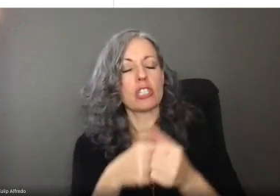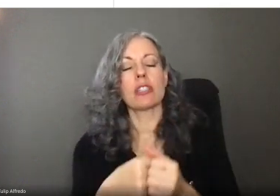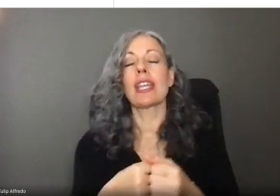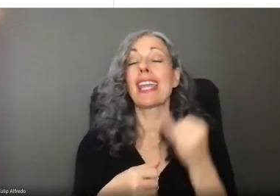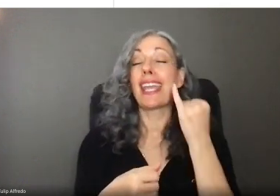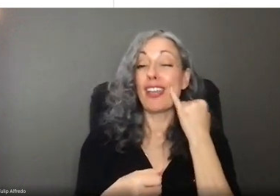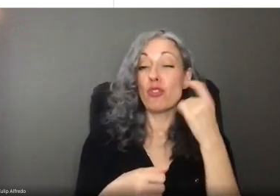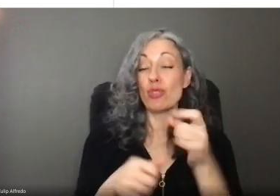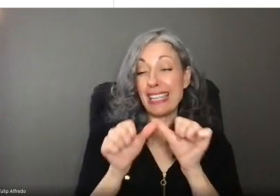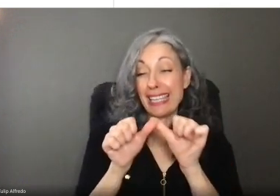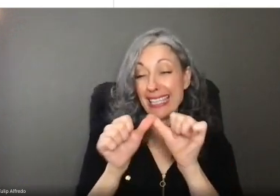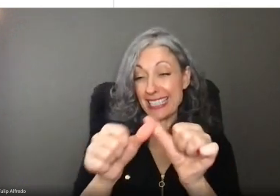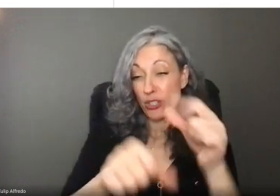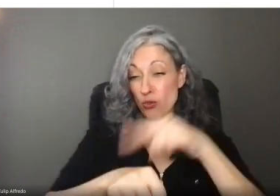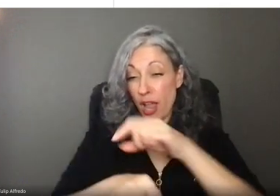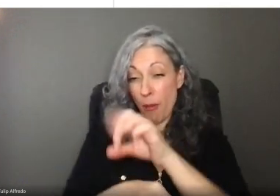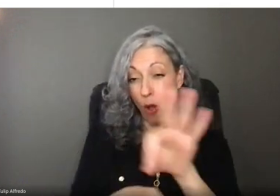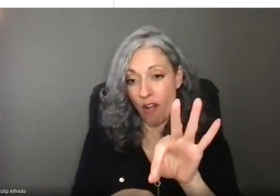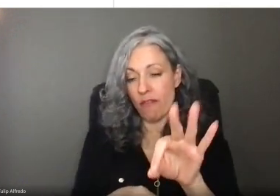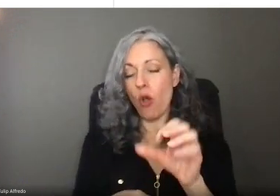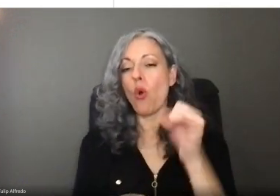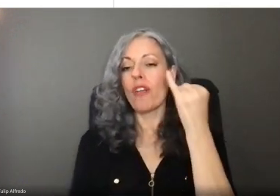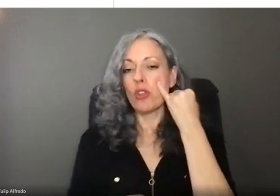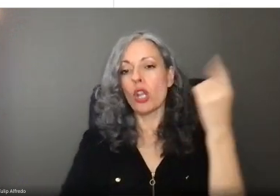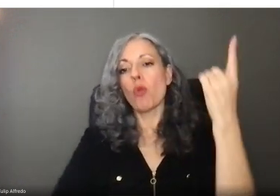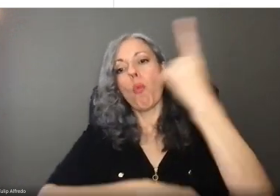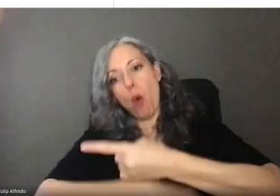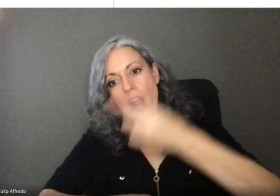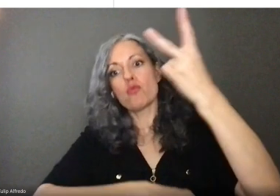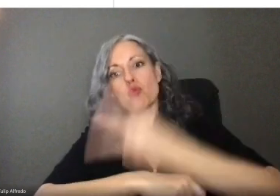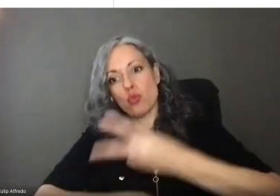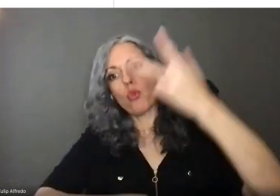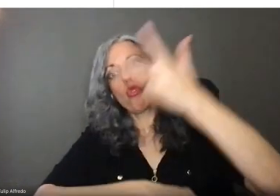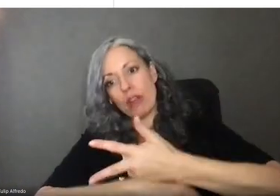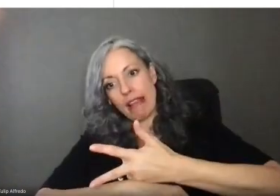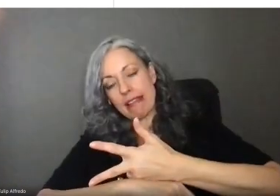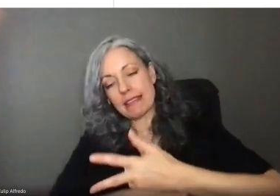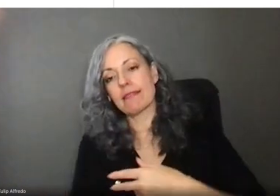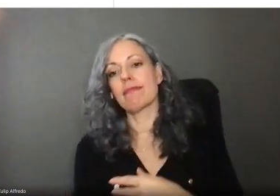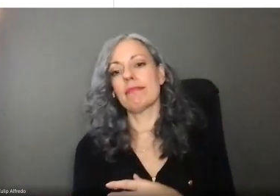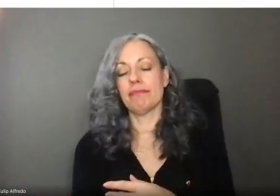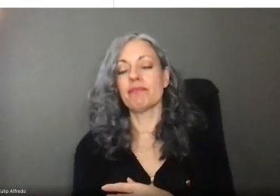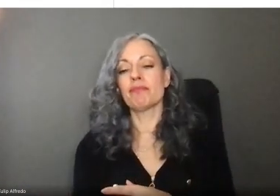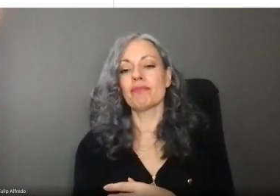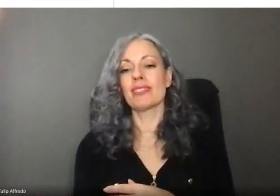or intermittent and the expected start date of your paid leave. If you're wondering, consecutive means that you don't work